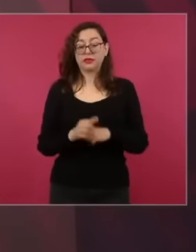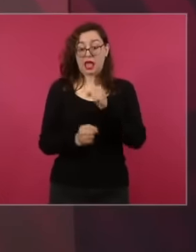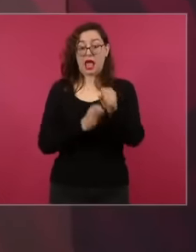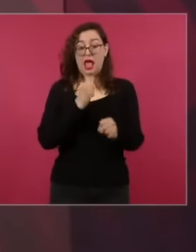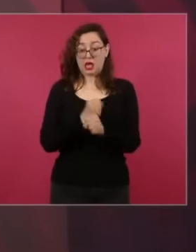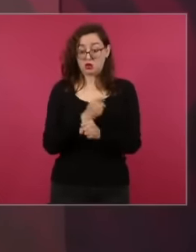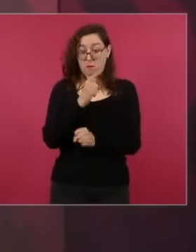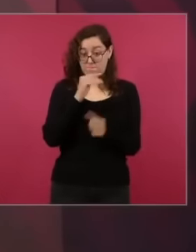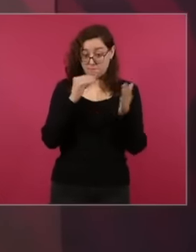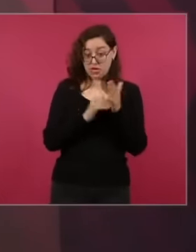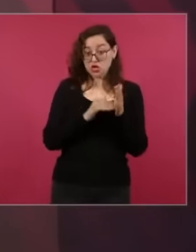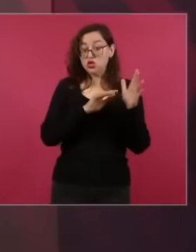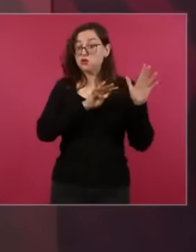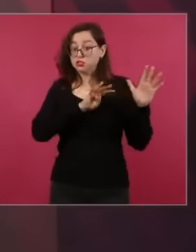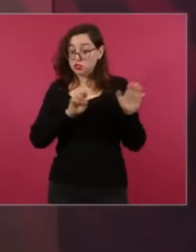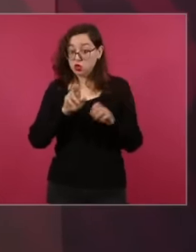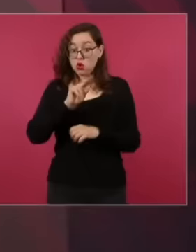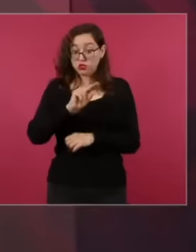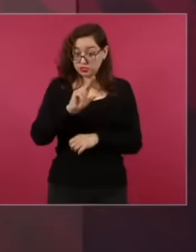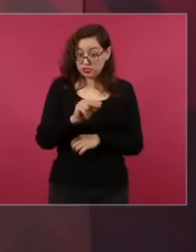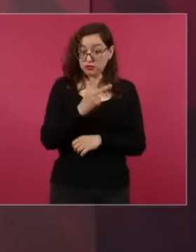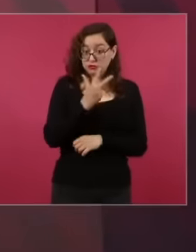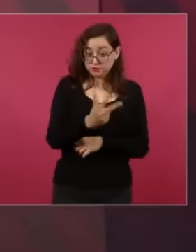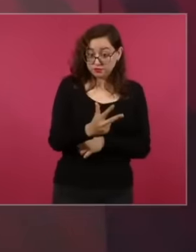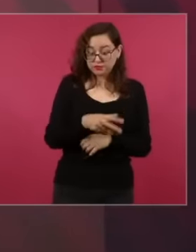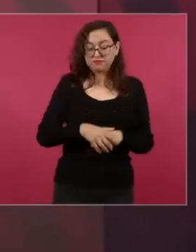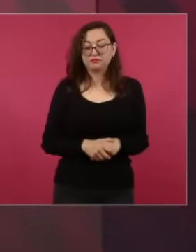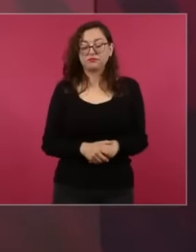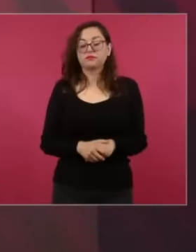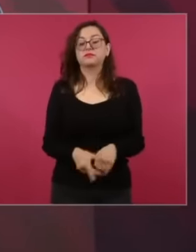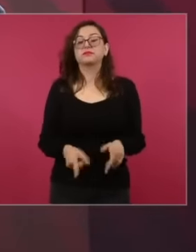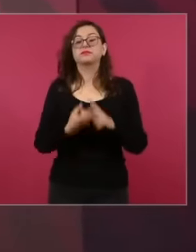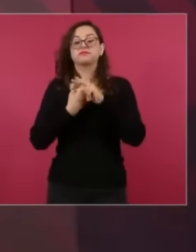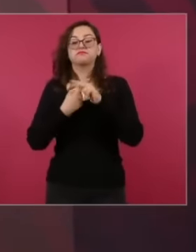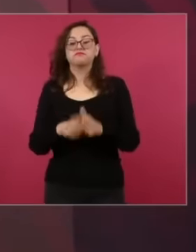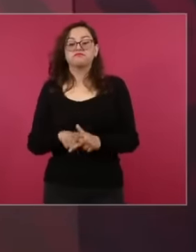1988 and began the privatization policy.